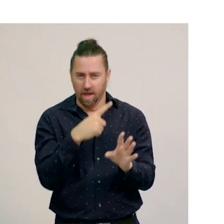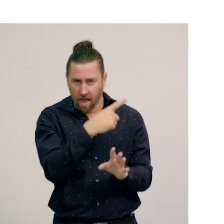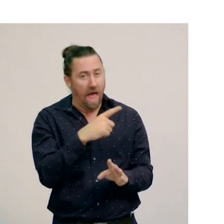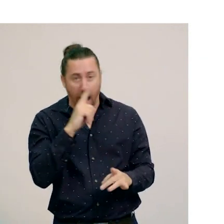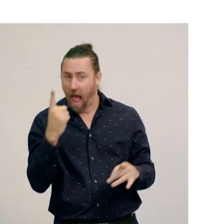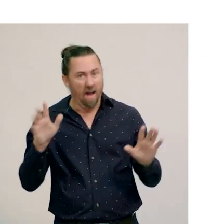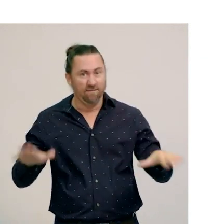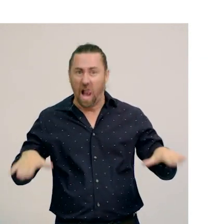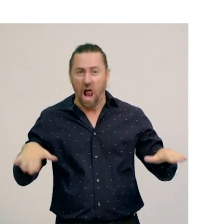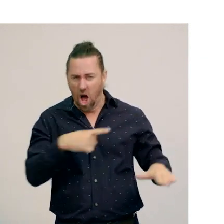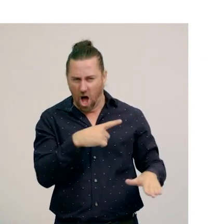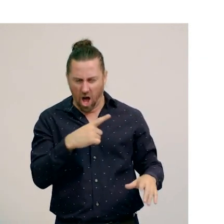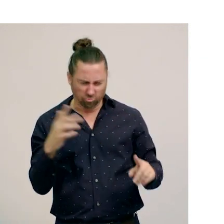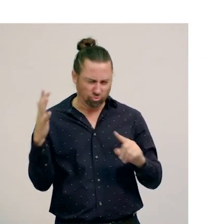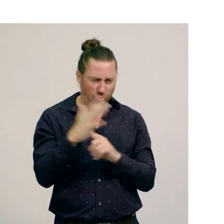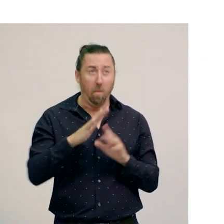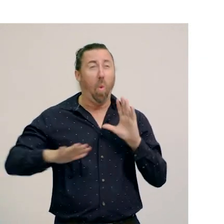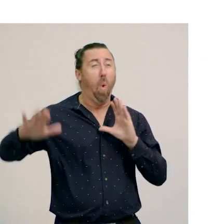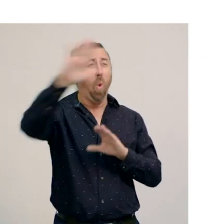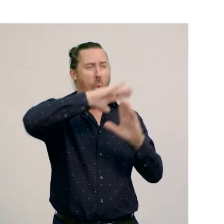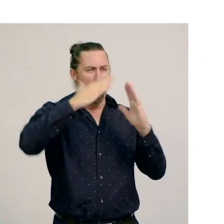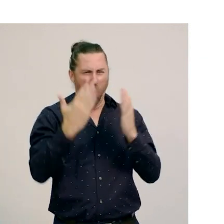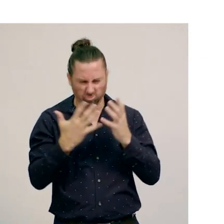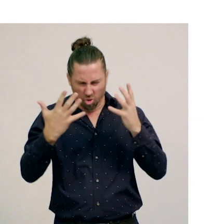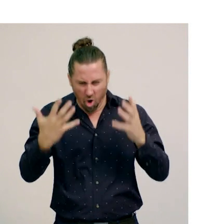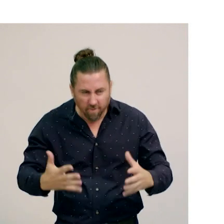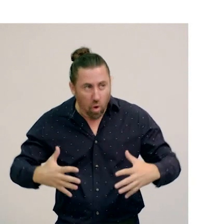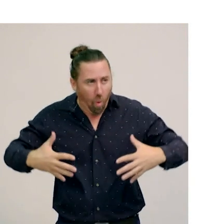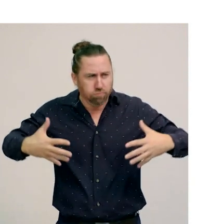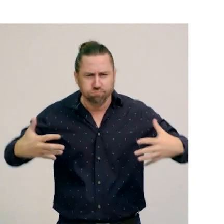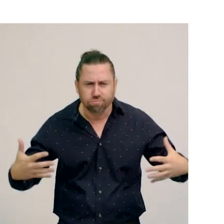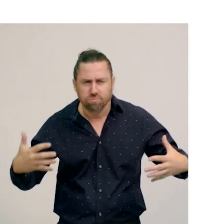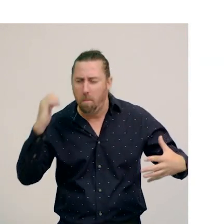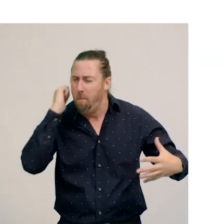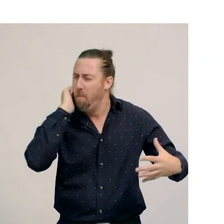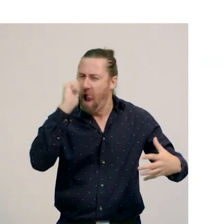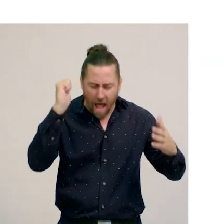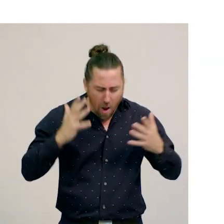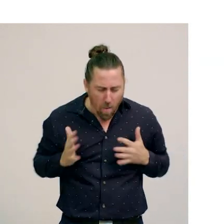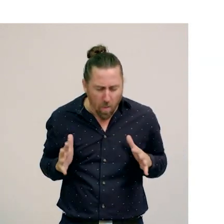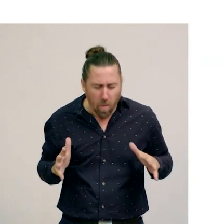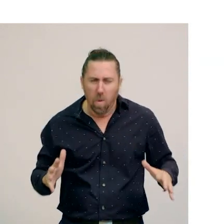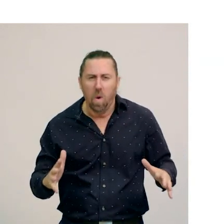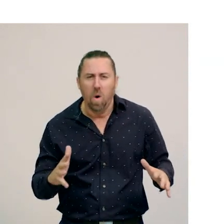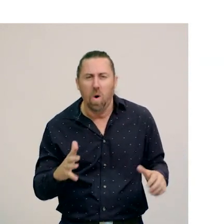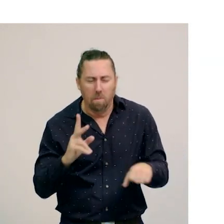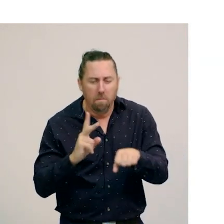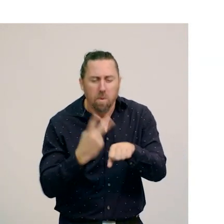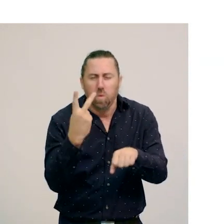You may have even seen a cassowary before. They have glossy black feathers, with striking blue and red colours around their face,